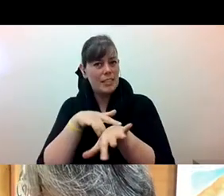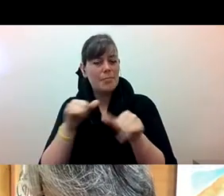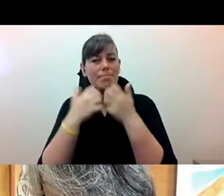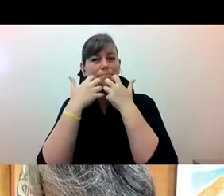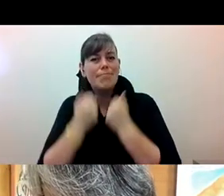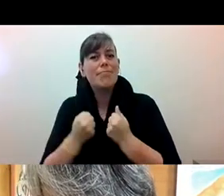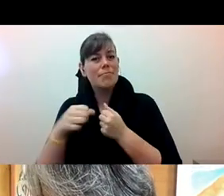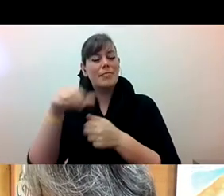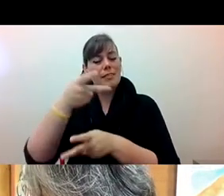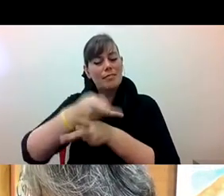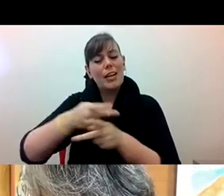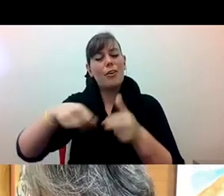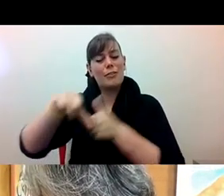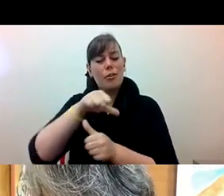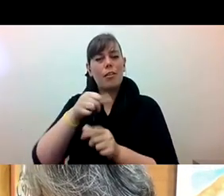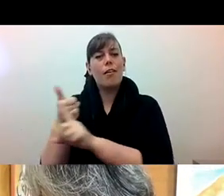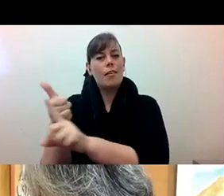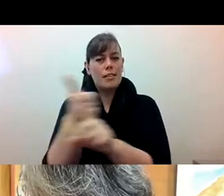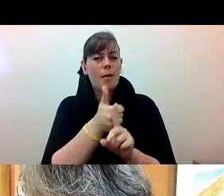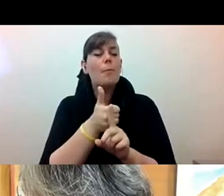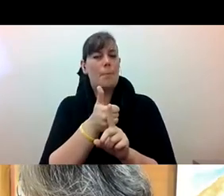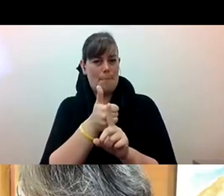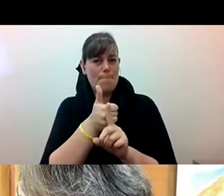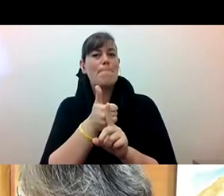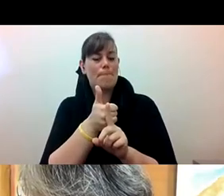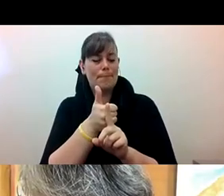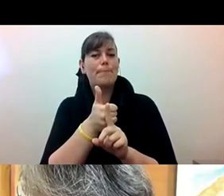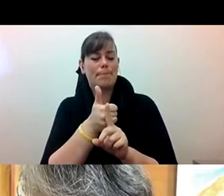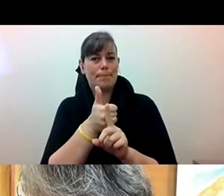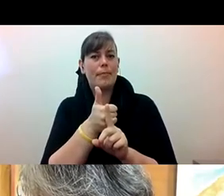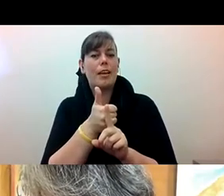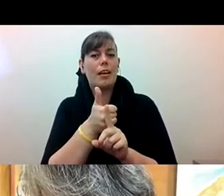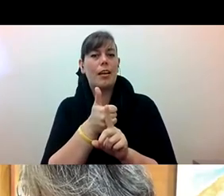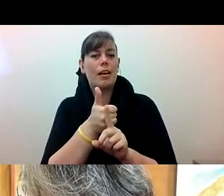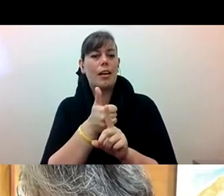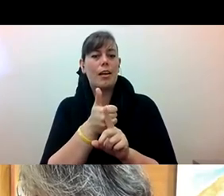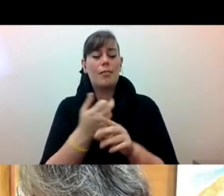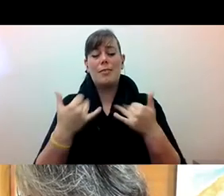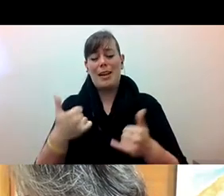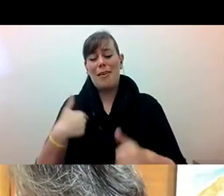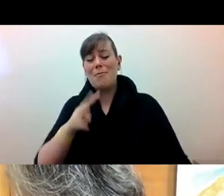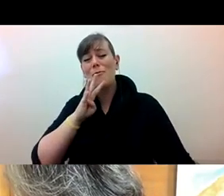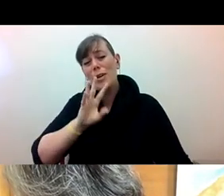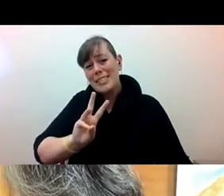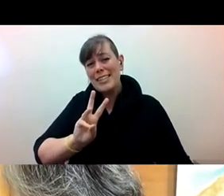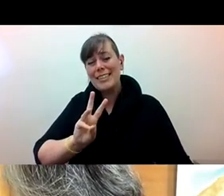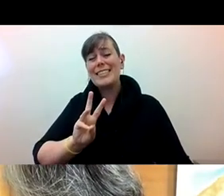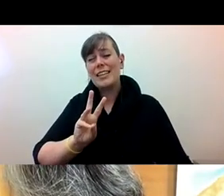Alex Tom he/him: and caring for themselves. And I think the... so, you know, now I'm 46 and I'm in this place where I want to really